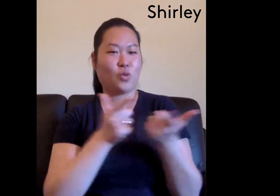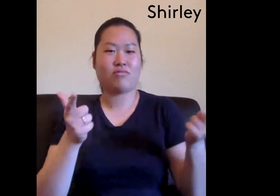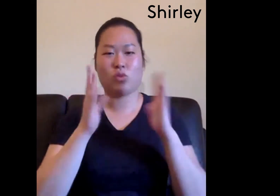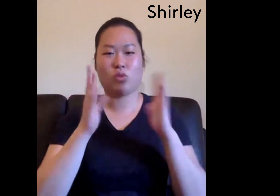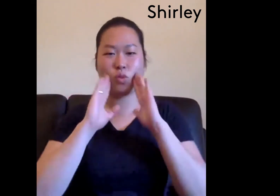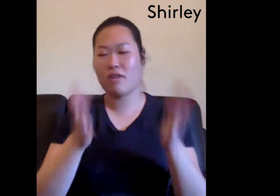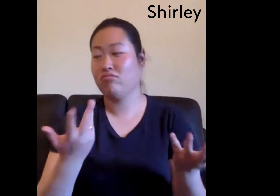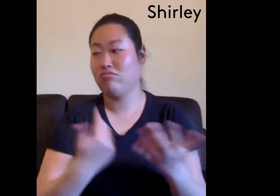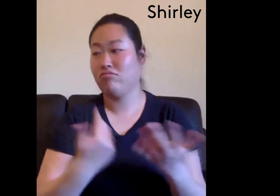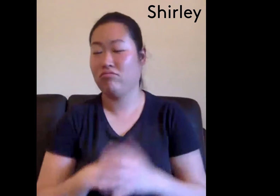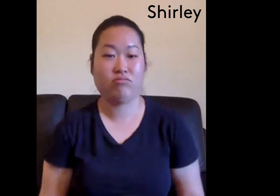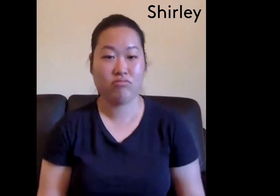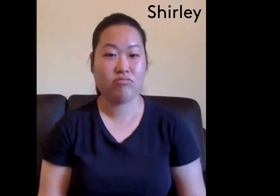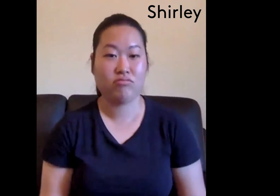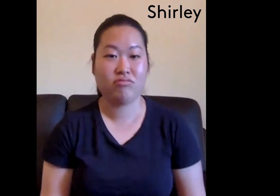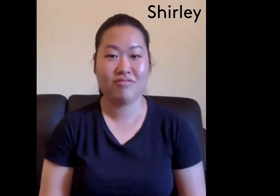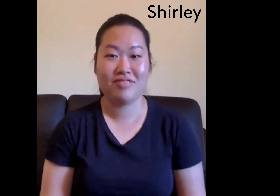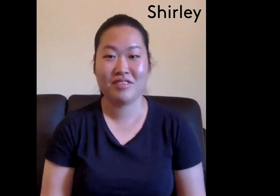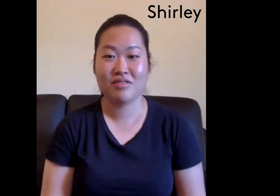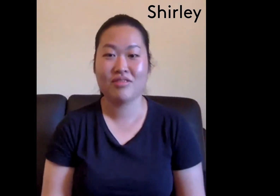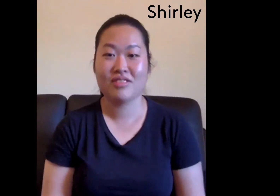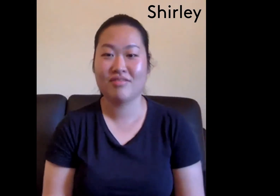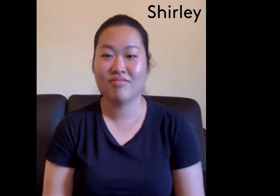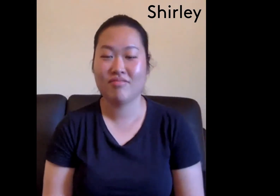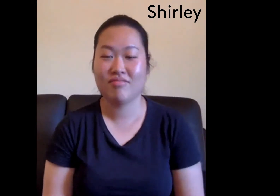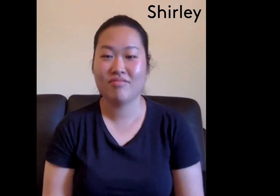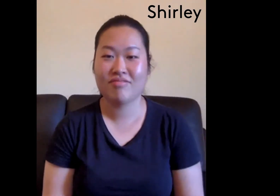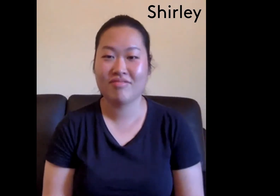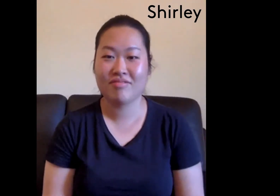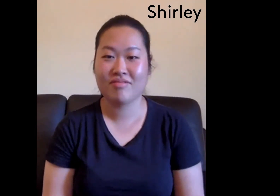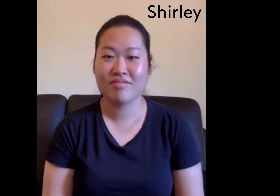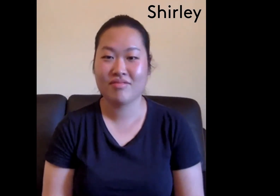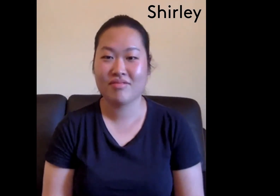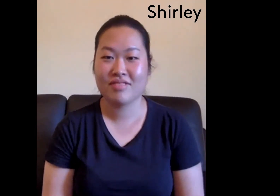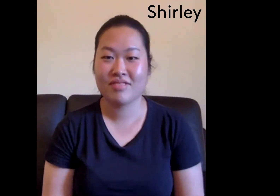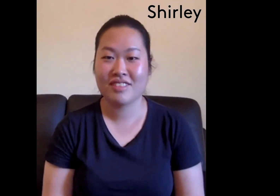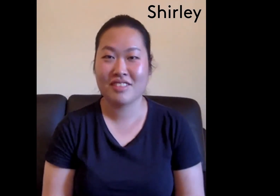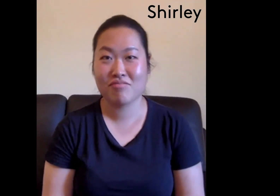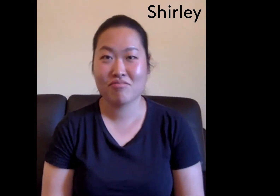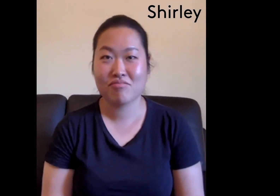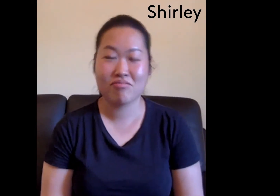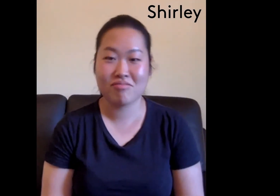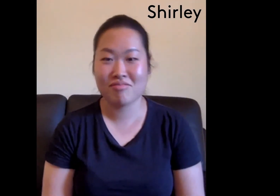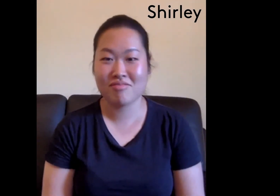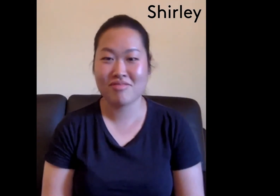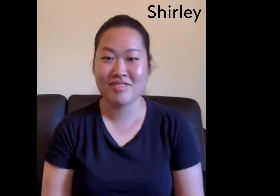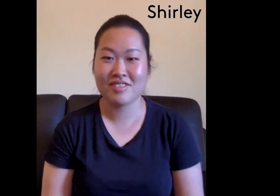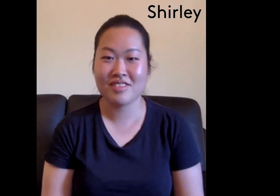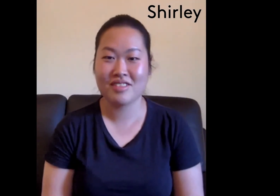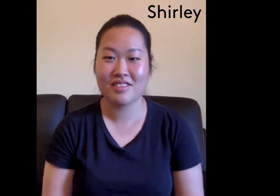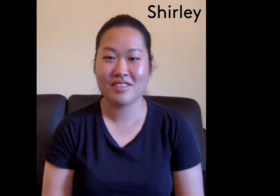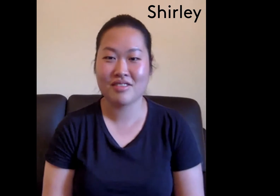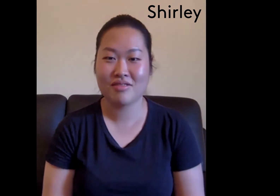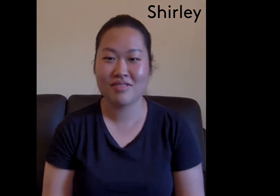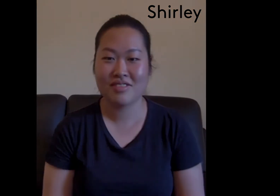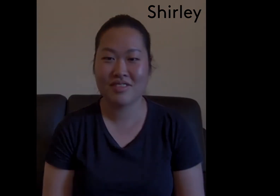with the Deaf world I've got language and identity where maybe that's not so confirmed for me in the mainstream world